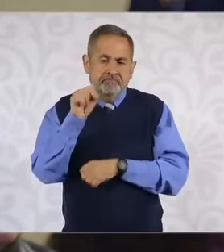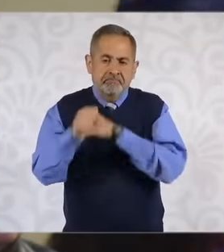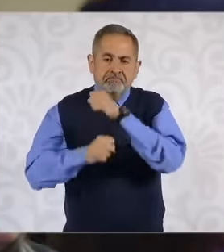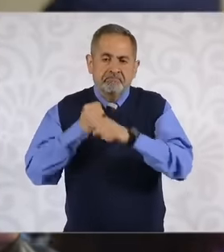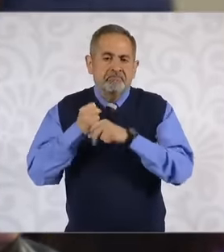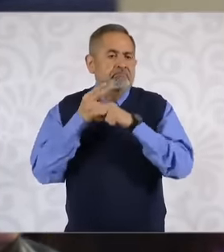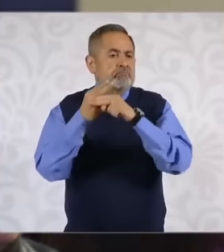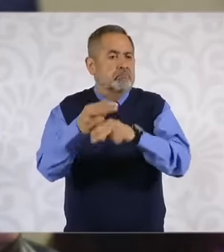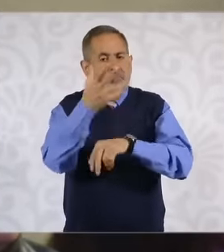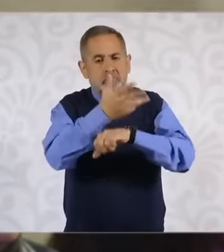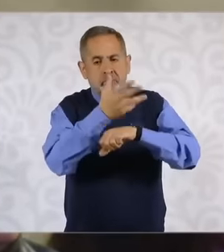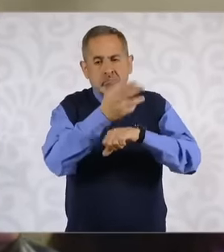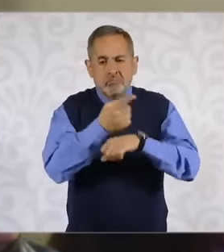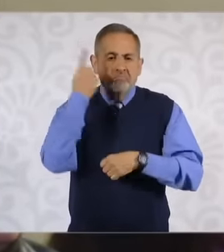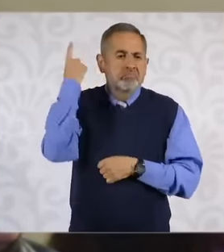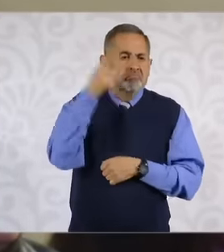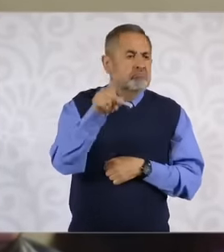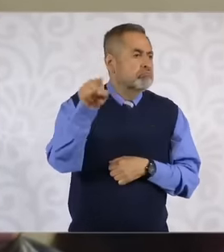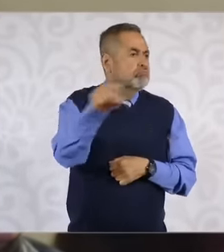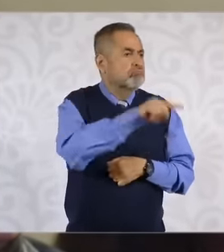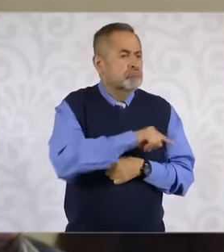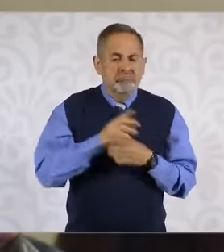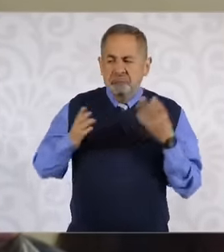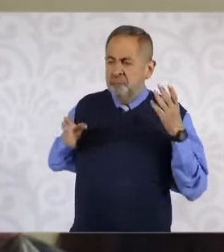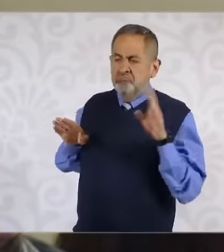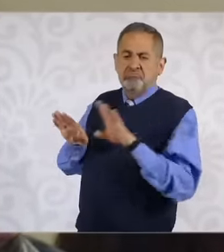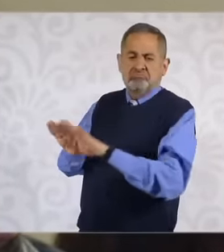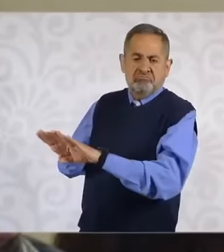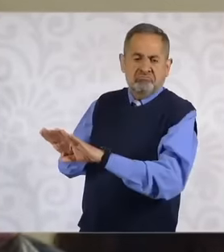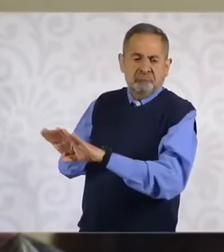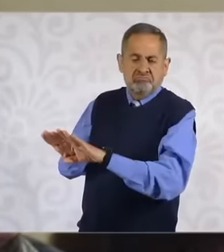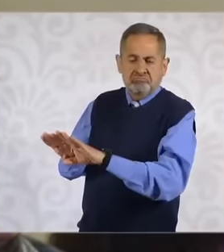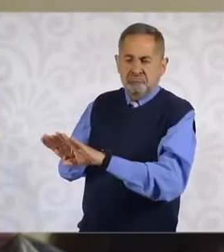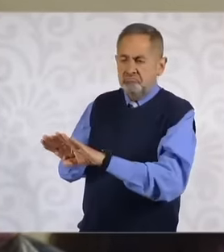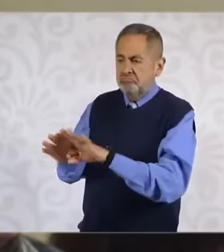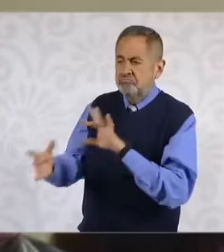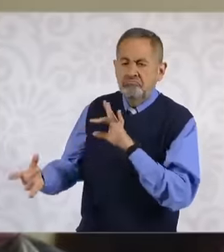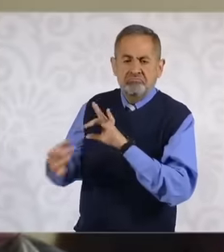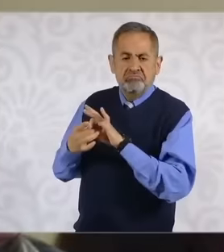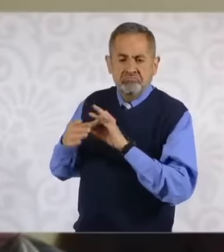and financial commercial blockade of the United States against the Island. Foreign Minister Bruno Rodríguez has just published